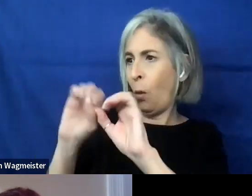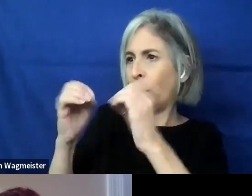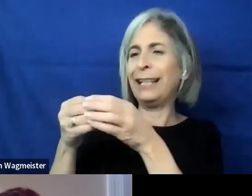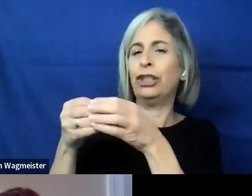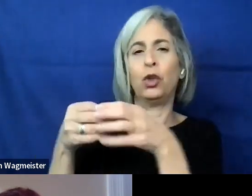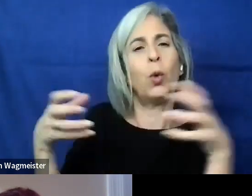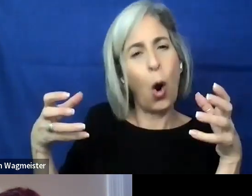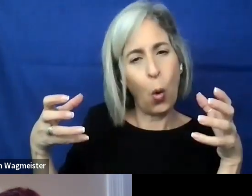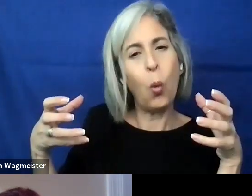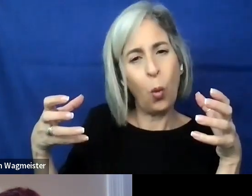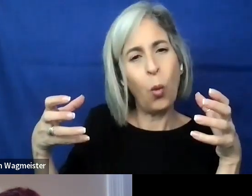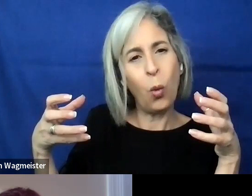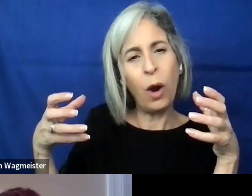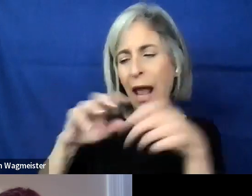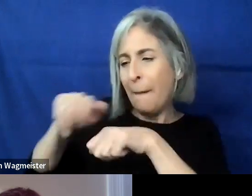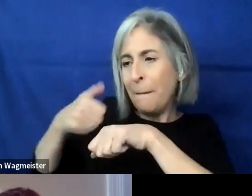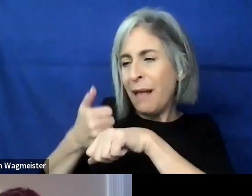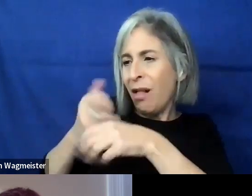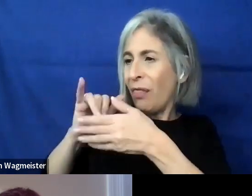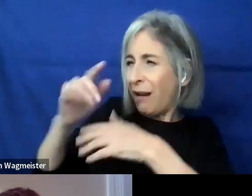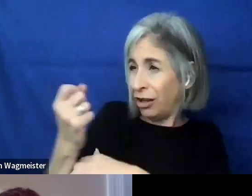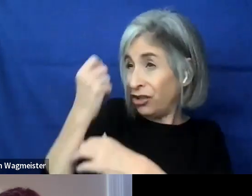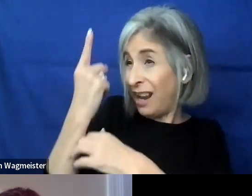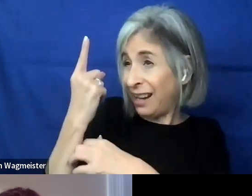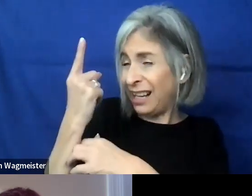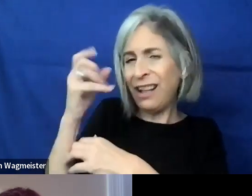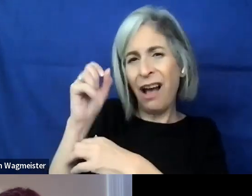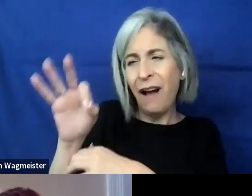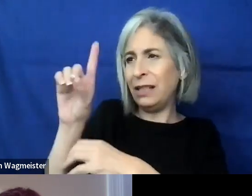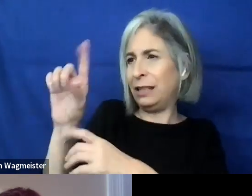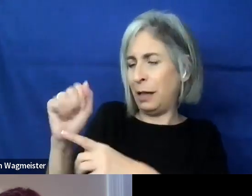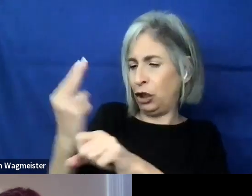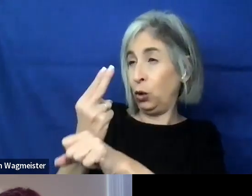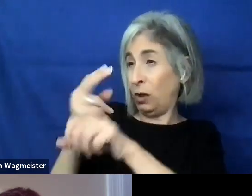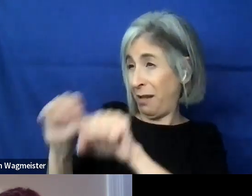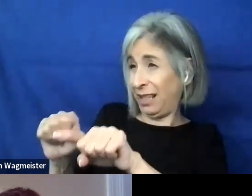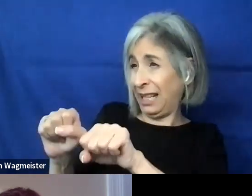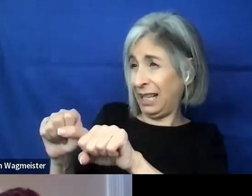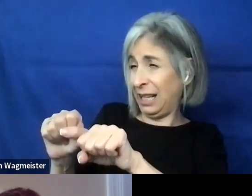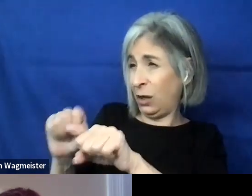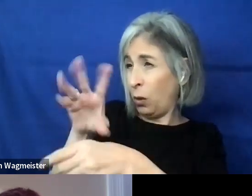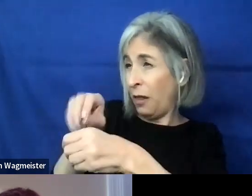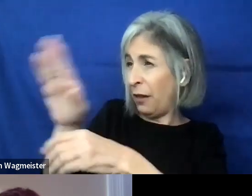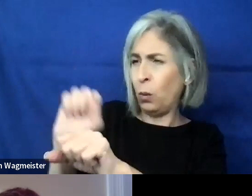and in, and build that understanding of disability, usability into their work. I think that's really important.